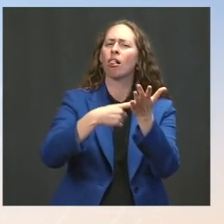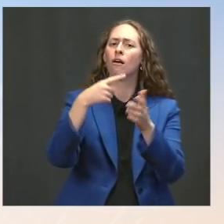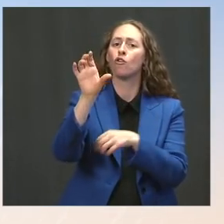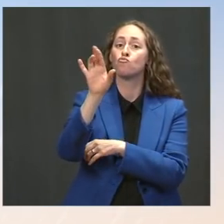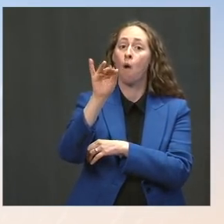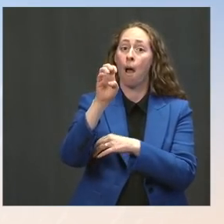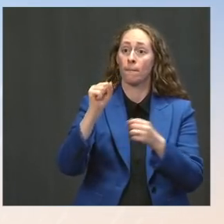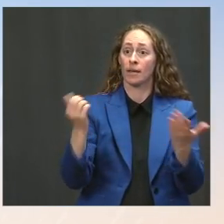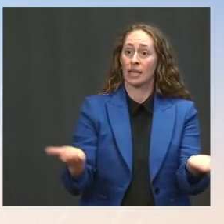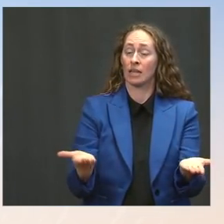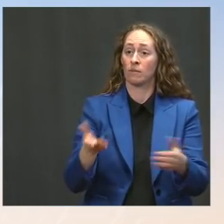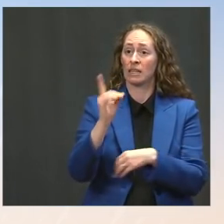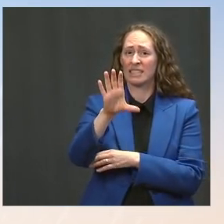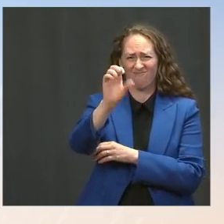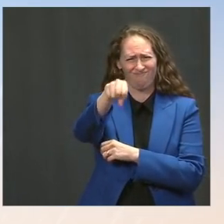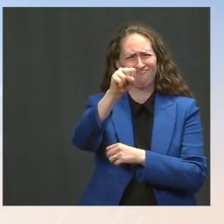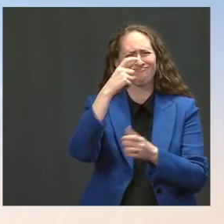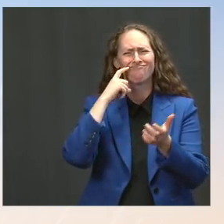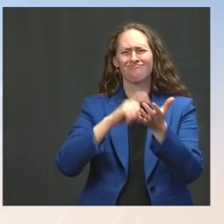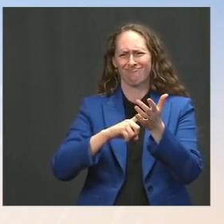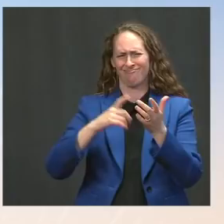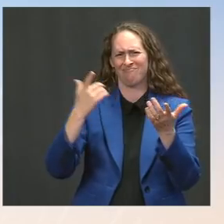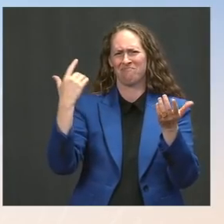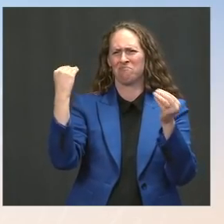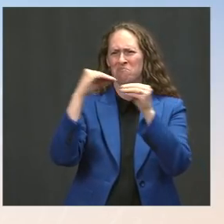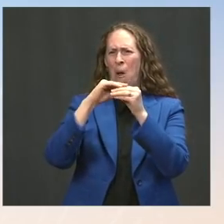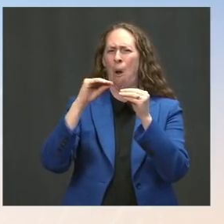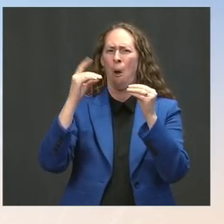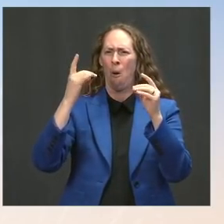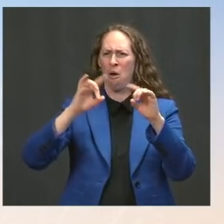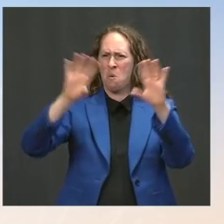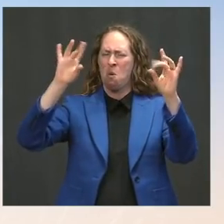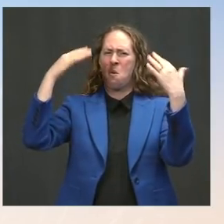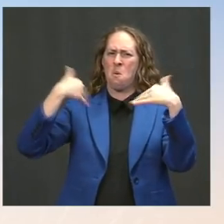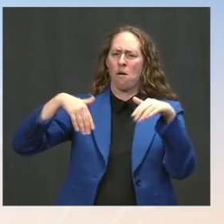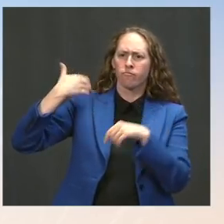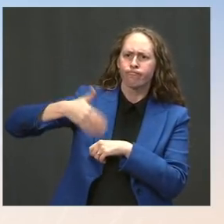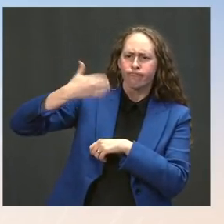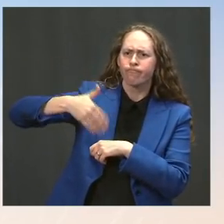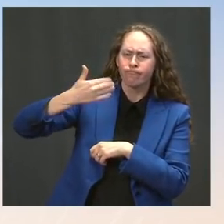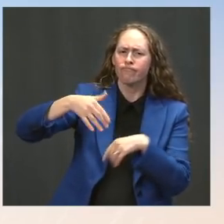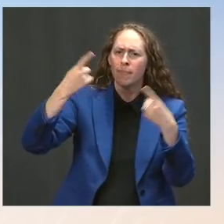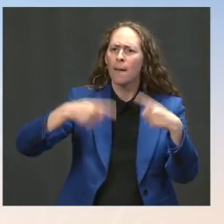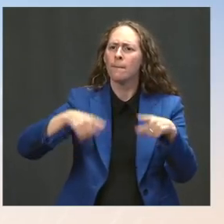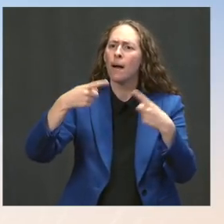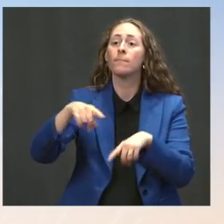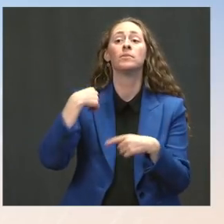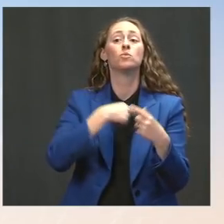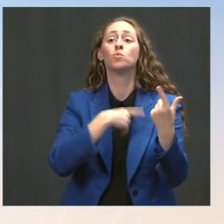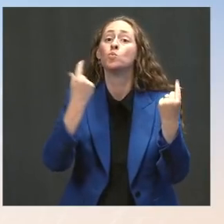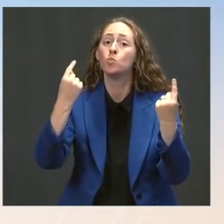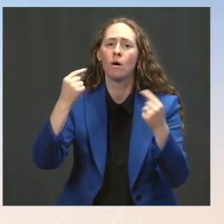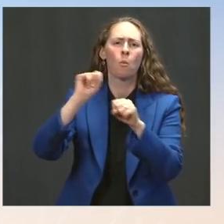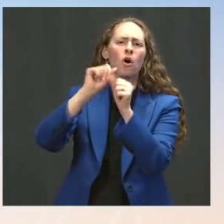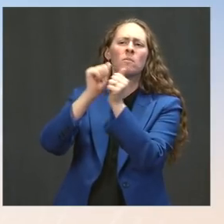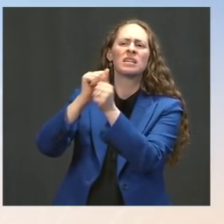over the past year and a half, one where we're working in close partnership through both the DOJ Gun Trafficking Strike Forces and --